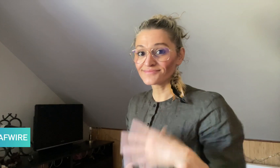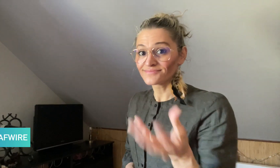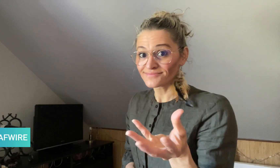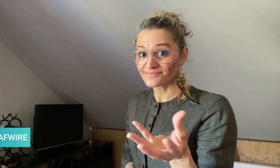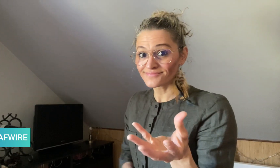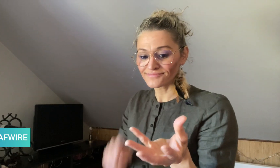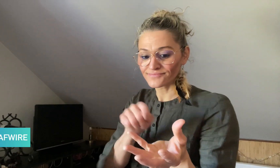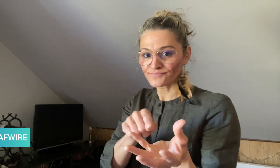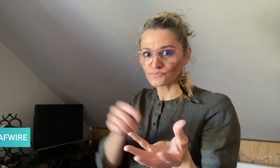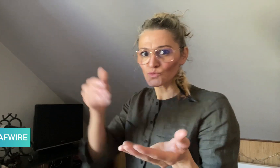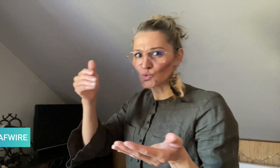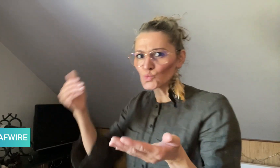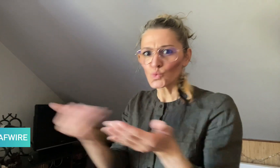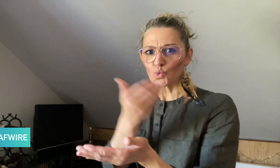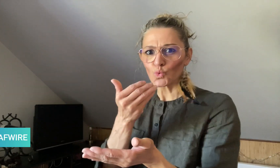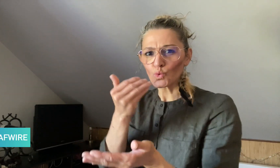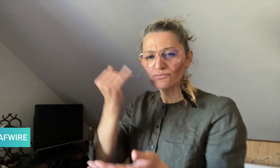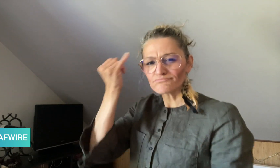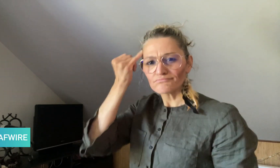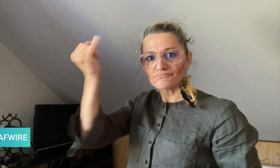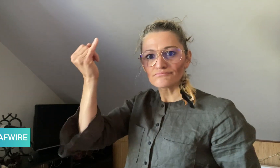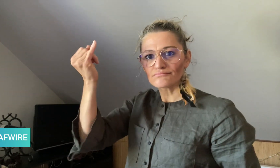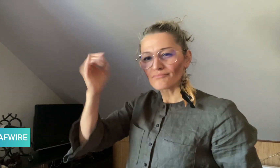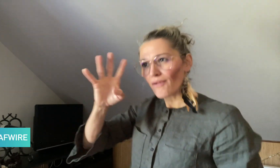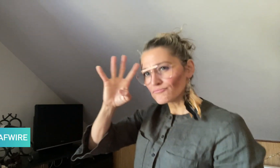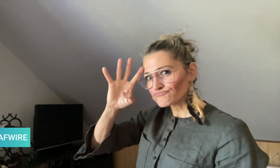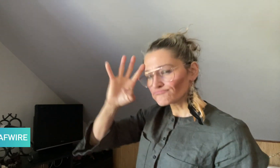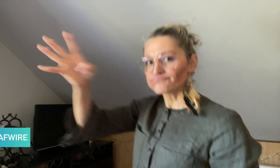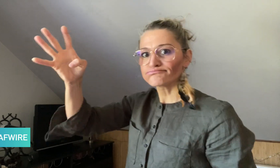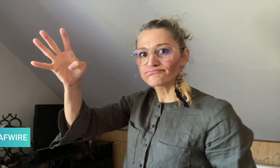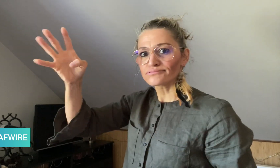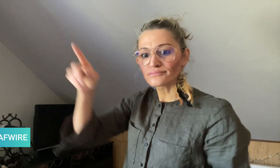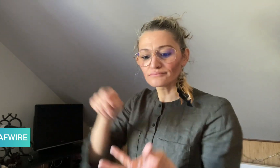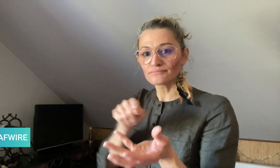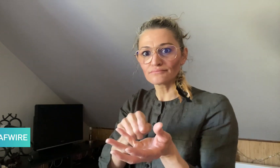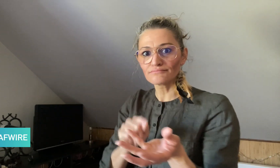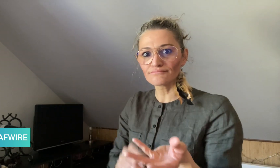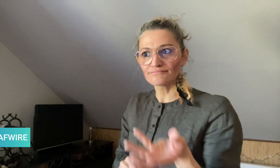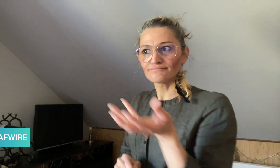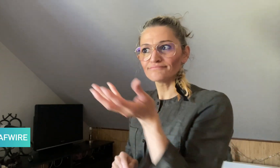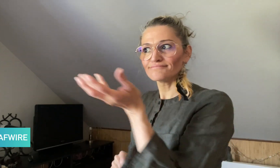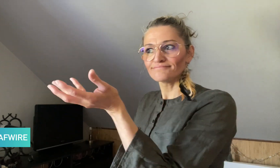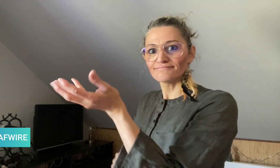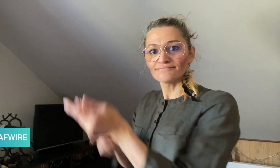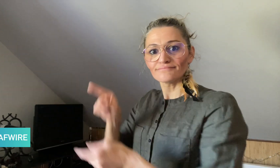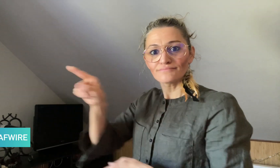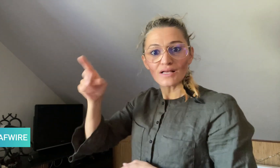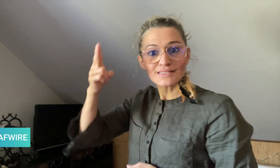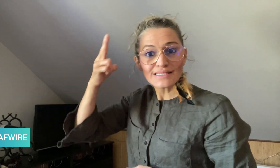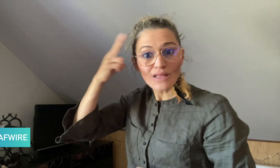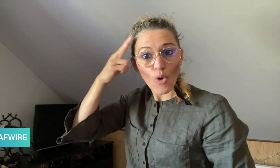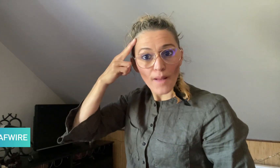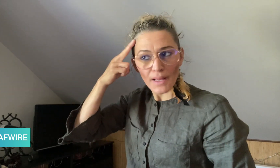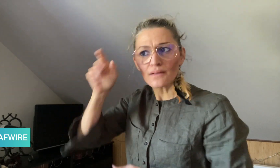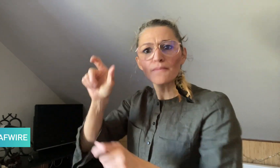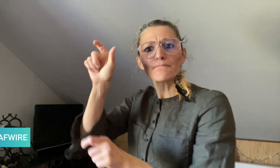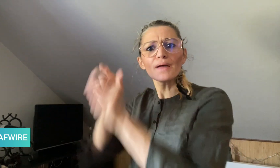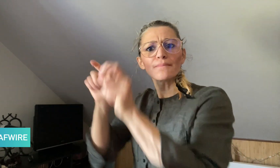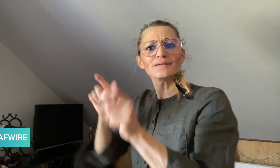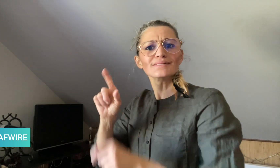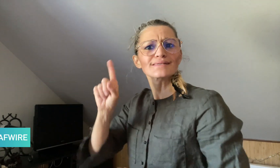A new invention that gives hope to Deaf drivers in Saudi Arabia